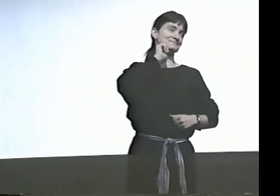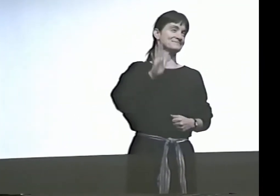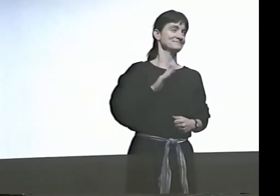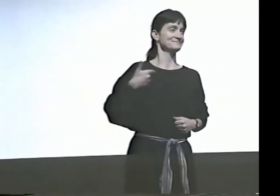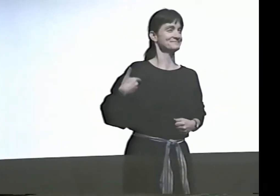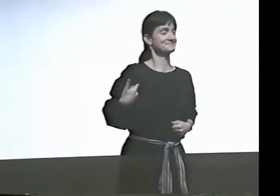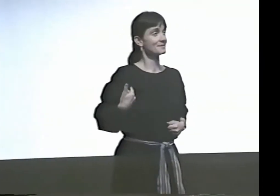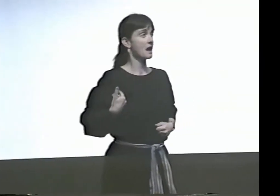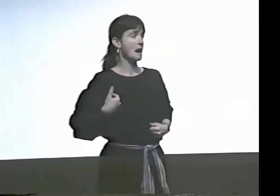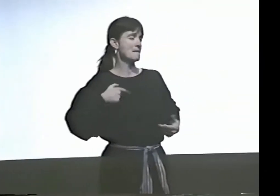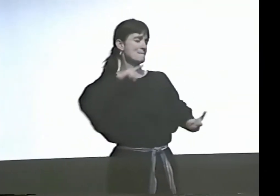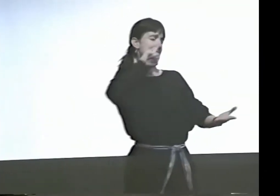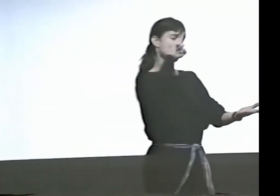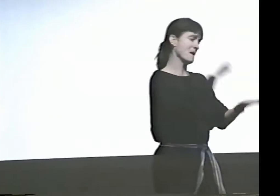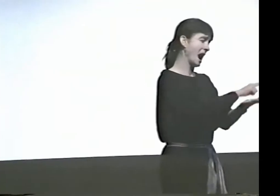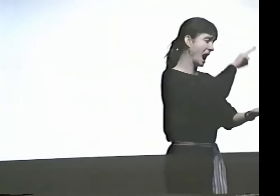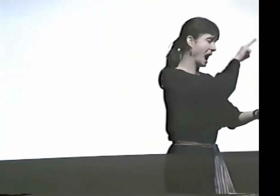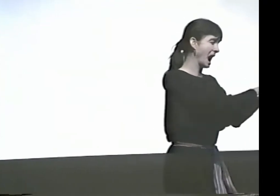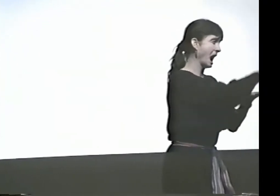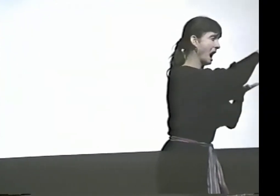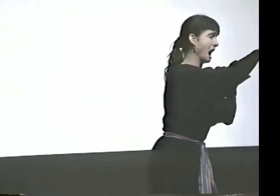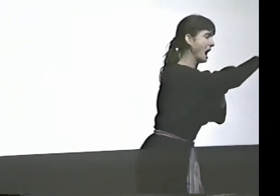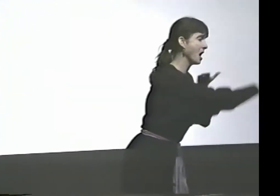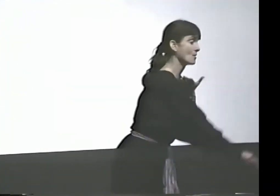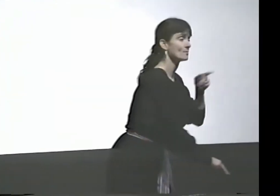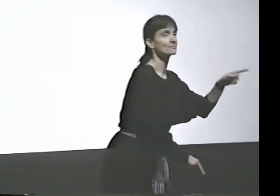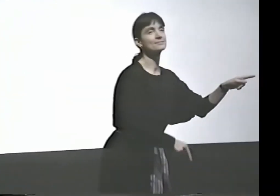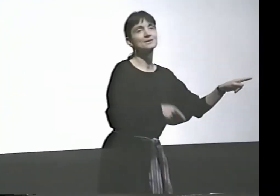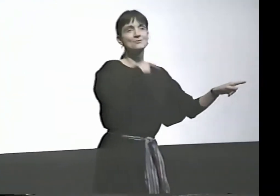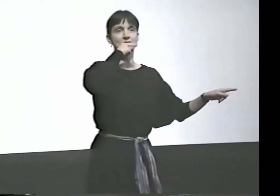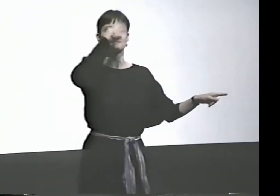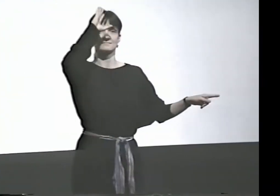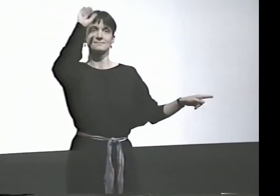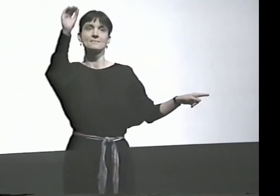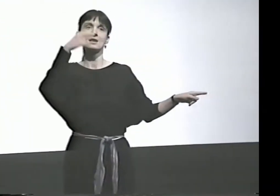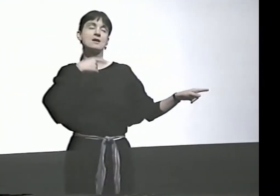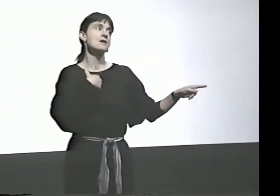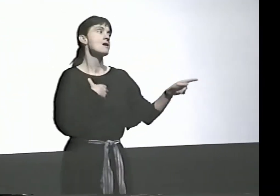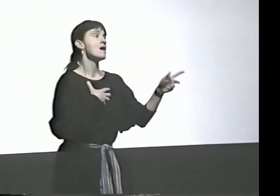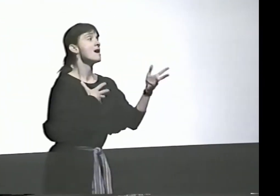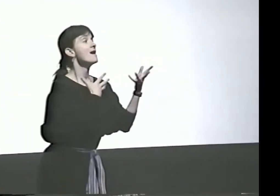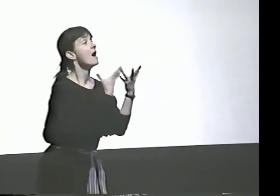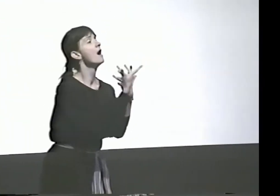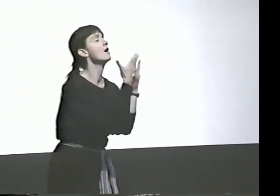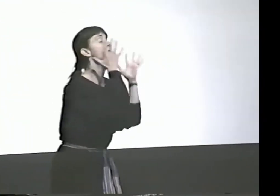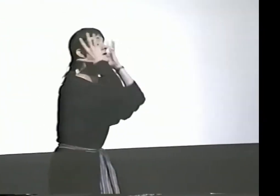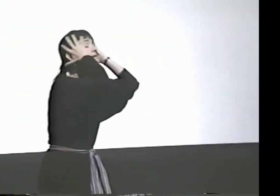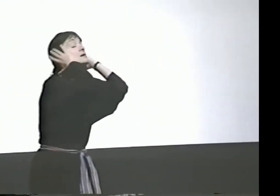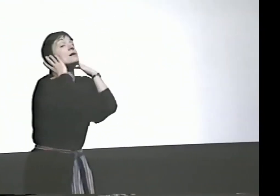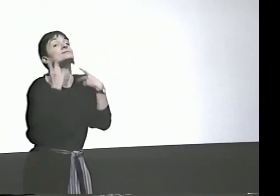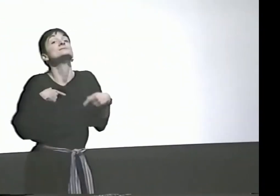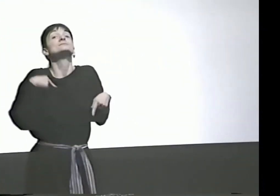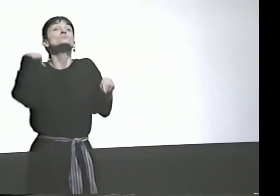YOU KNOW, LONG TIME BACK, I WAS A YOUNG, INNOCENT GIRL, AND I FELL MADLY IN LOVE WITH A MAN.